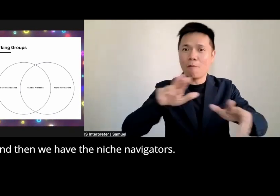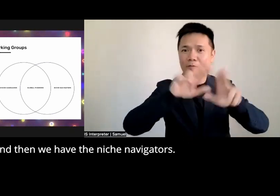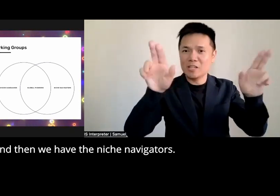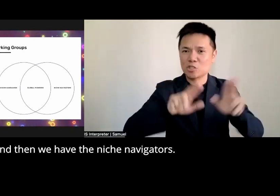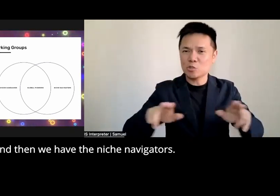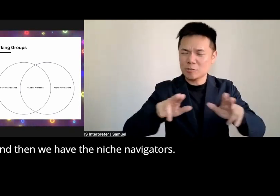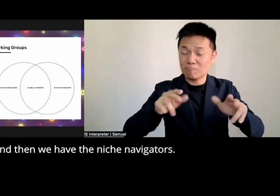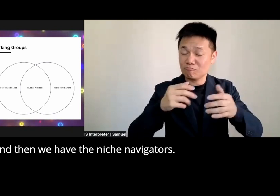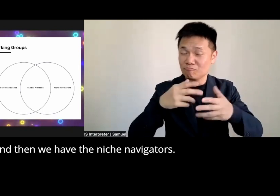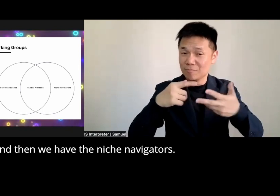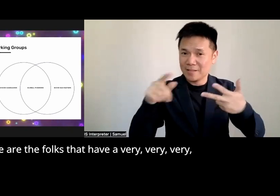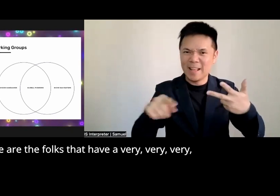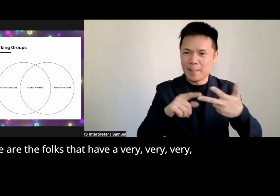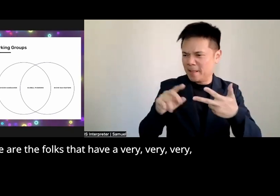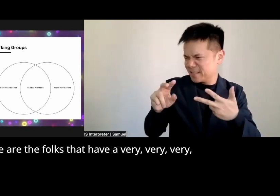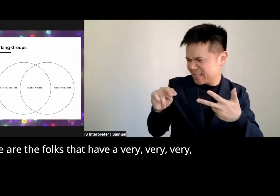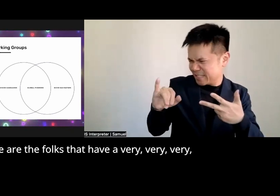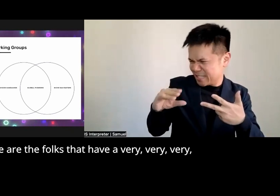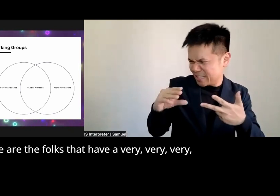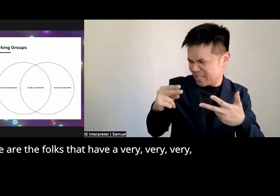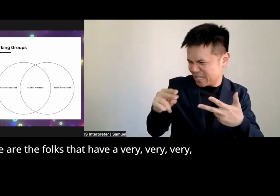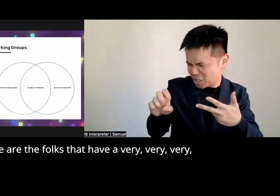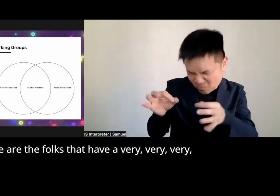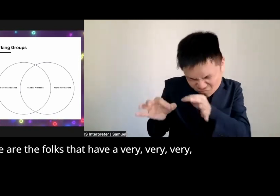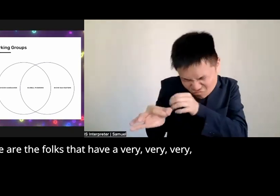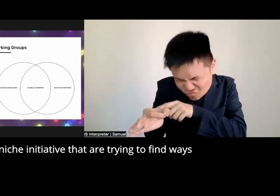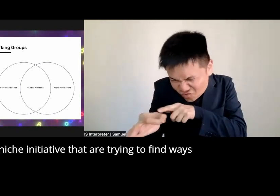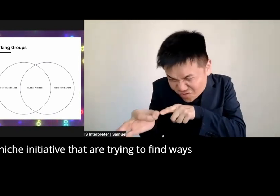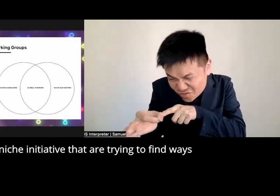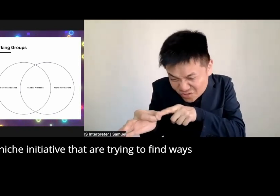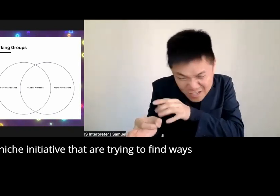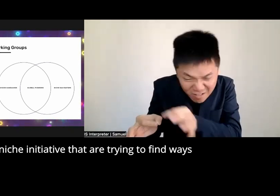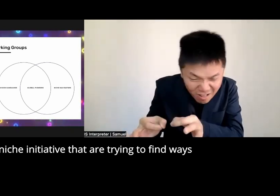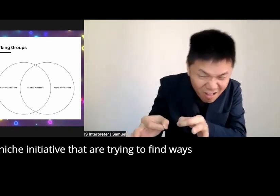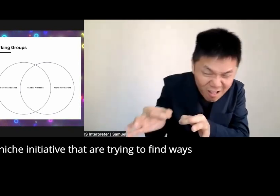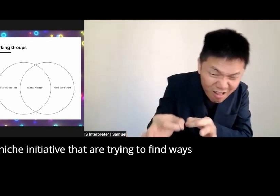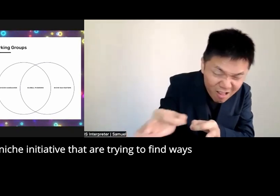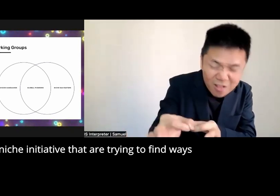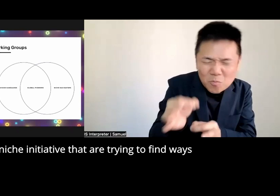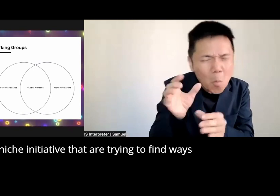have the niche Navigators these are the folks that have a very very very very Niche initiative that